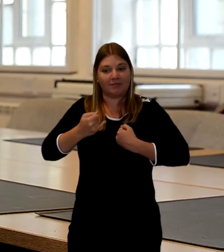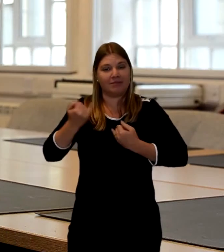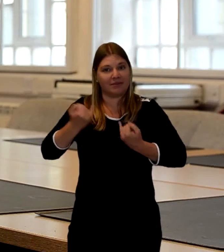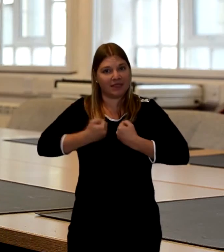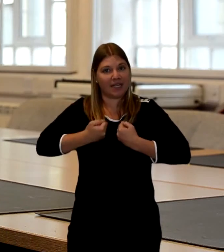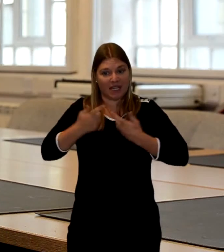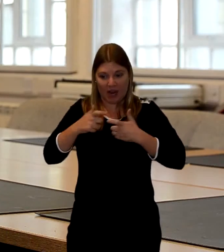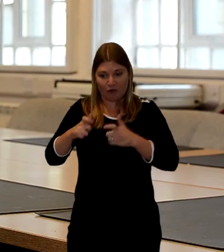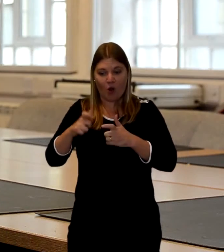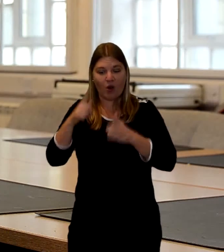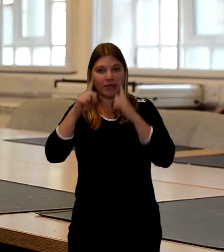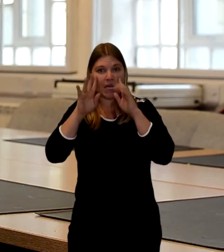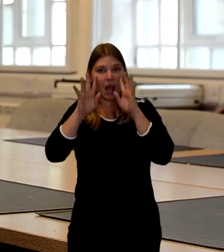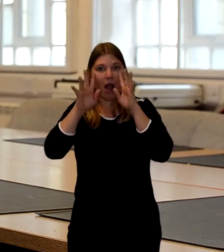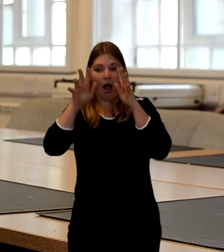and I remember we were saying goodbye to her